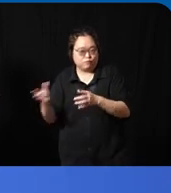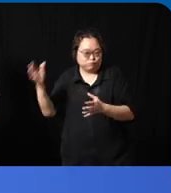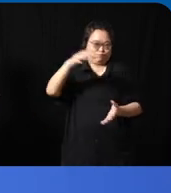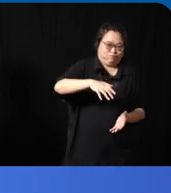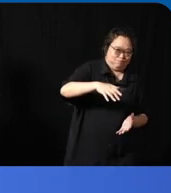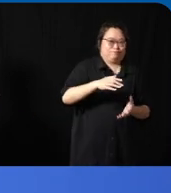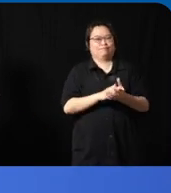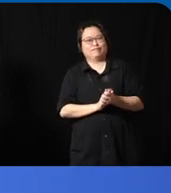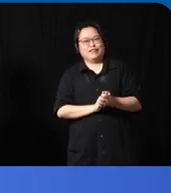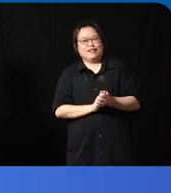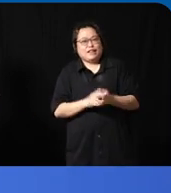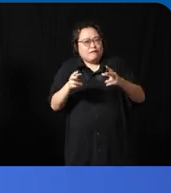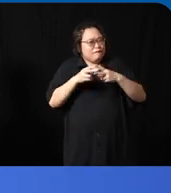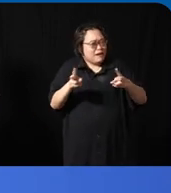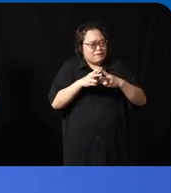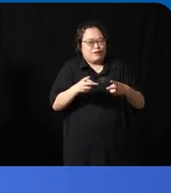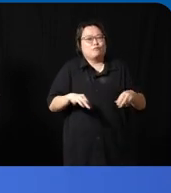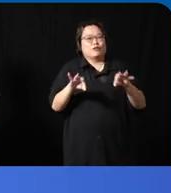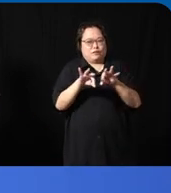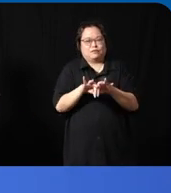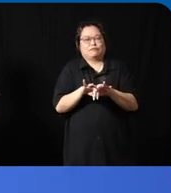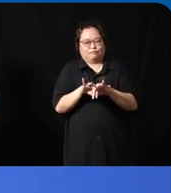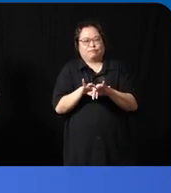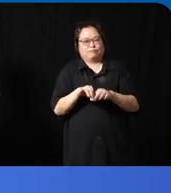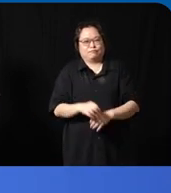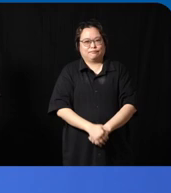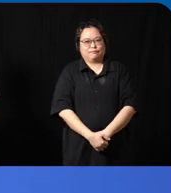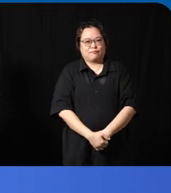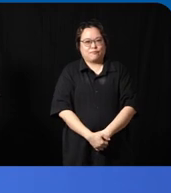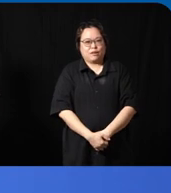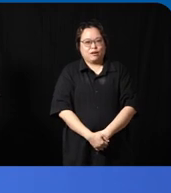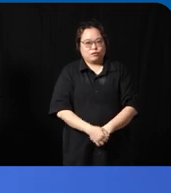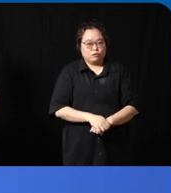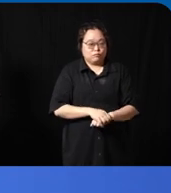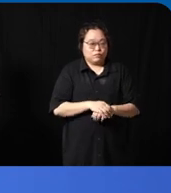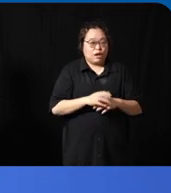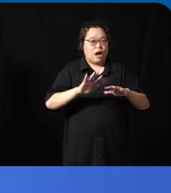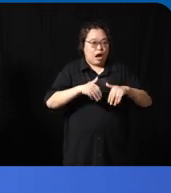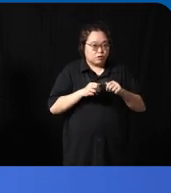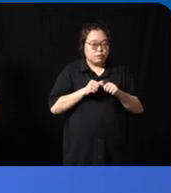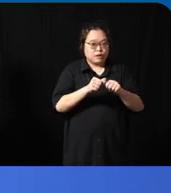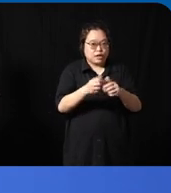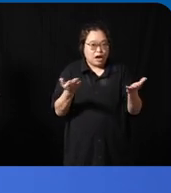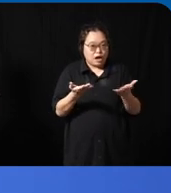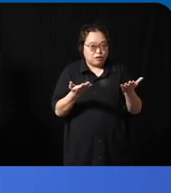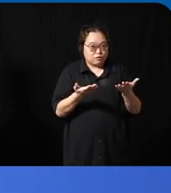and that was and it's very very important um to have longevity is to get for you as a project lead